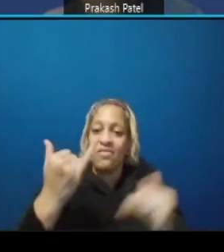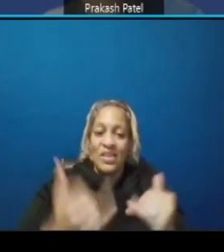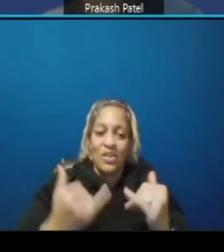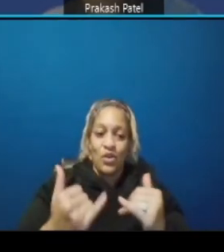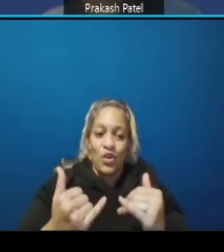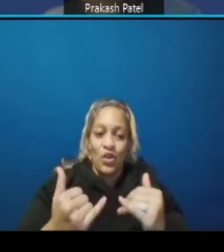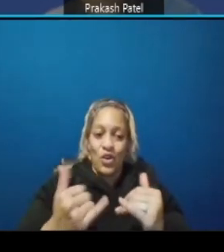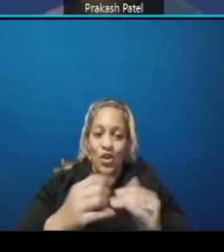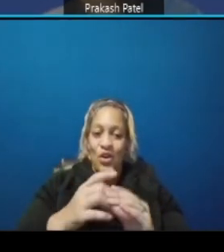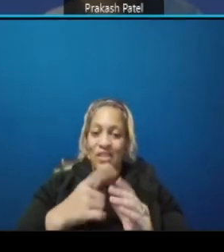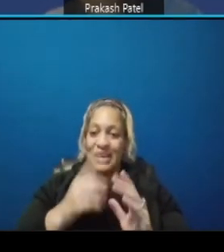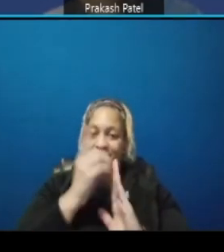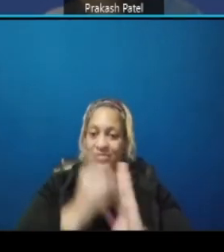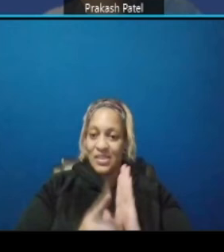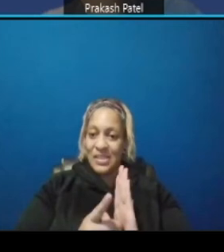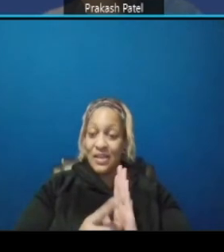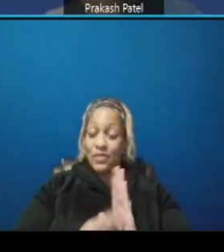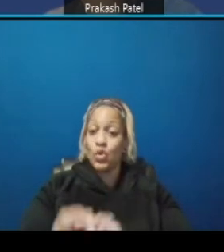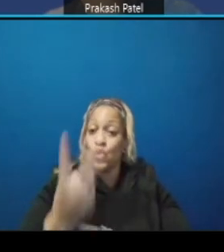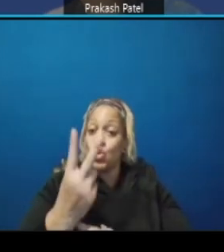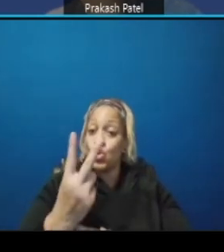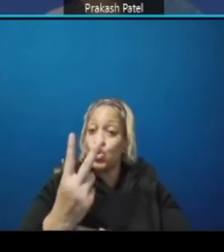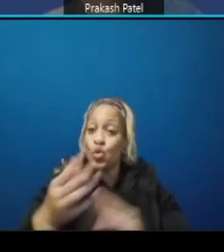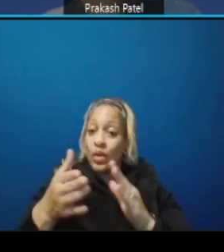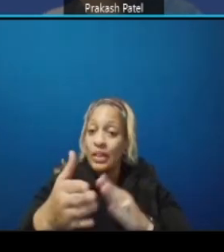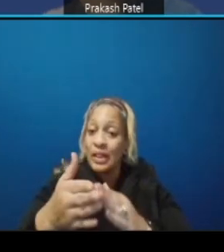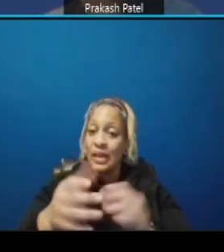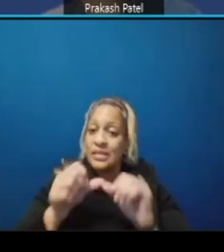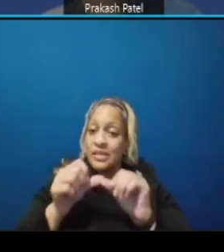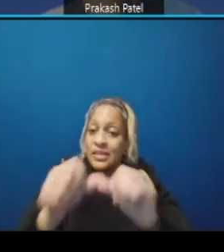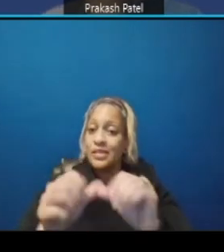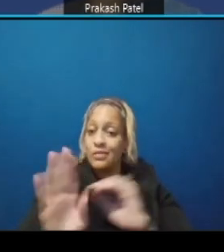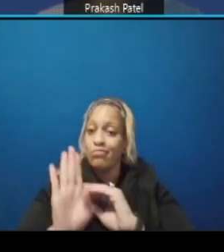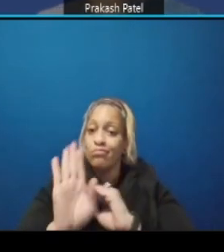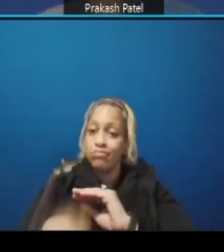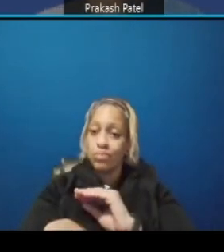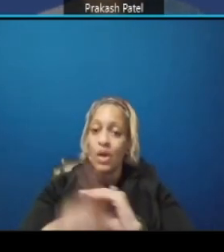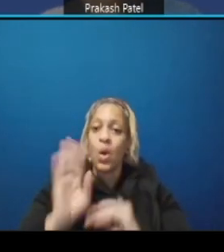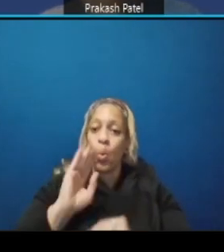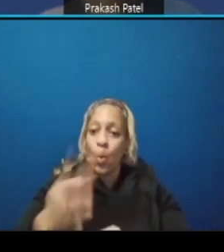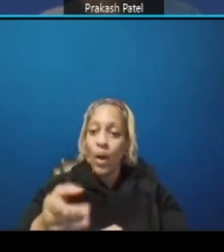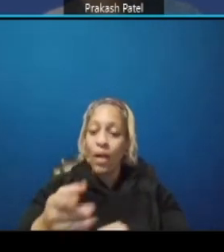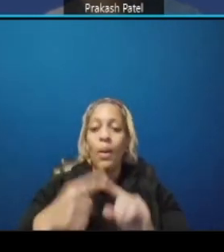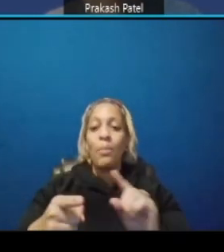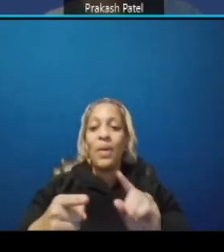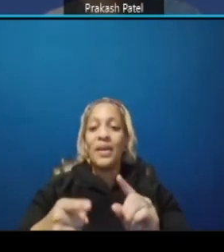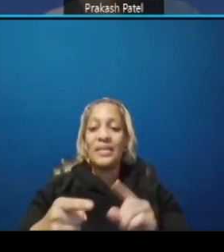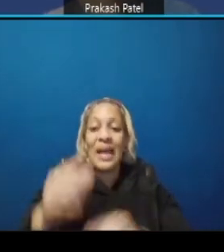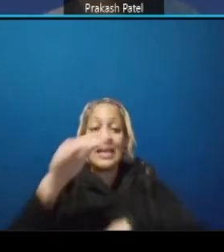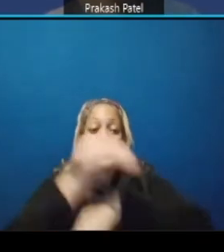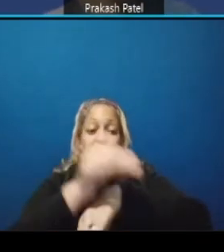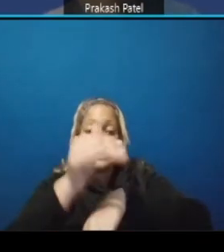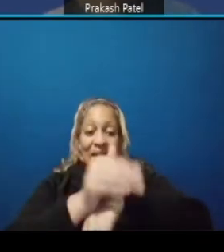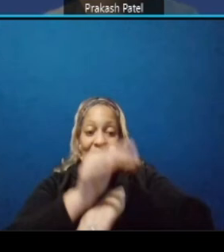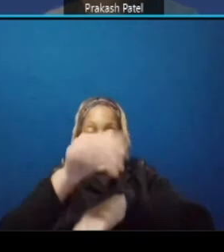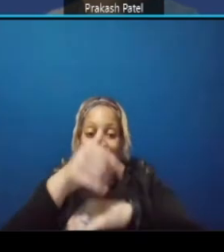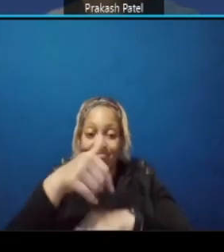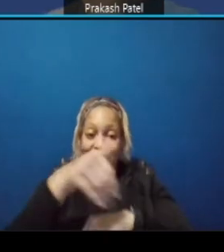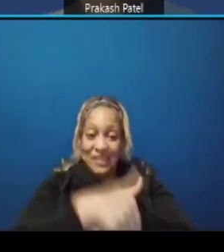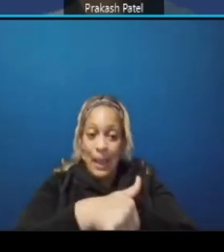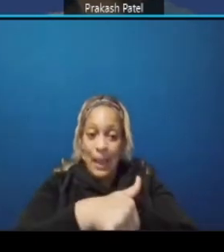but those two lanes will remain open uh year of time except night time and optic hours thank you